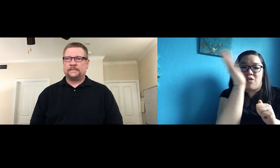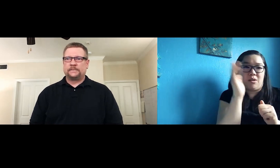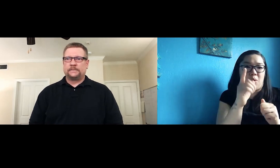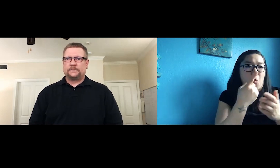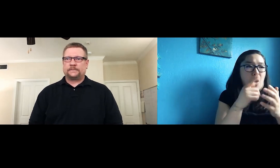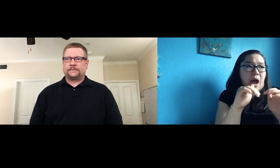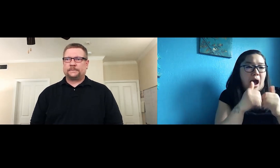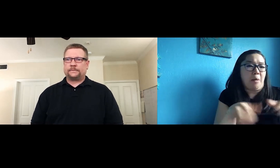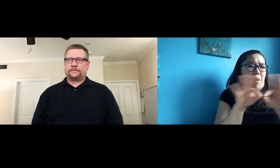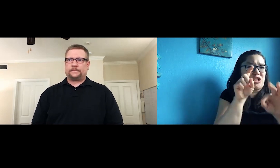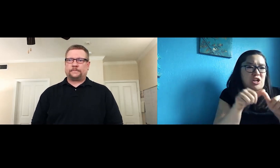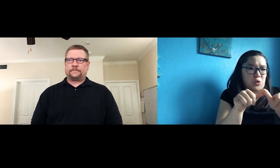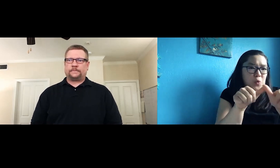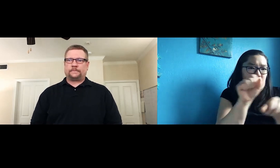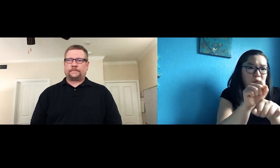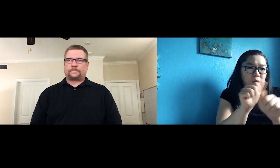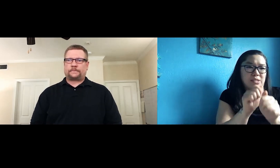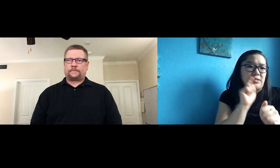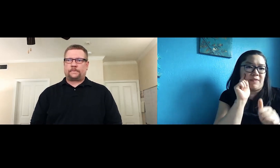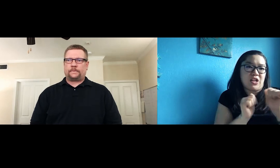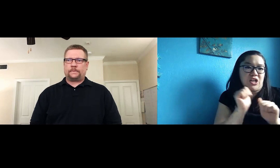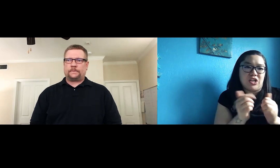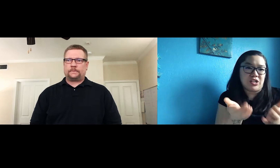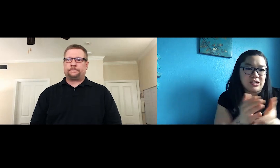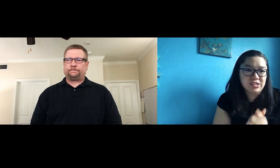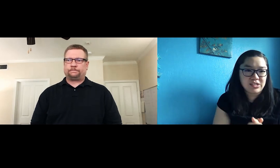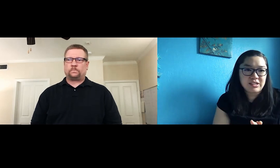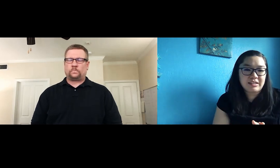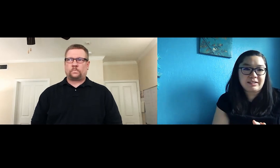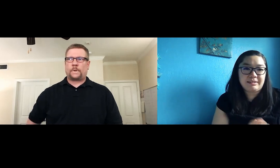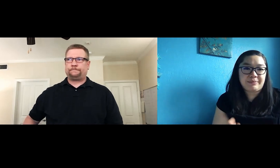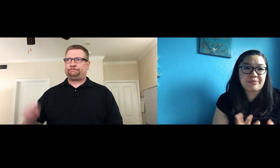How important is it to continue to work with deaf theaters?